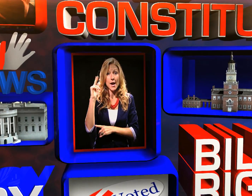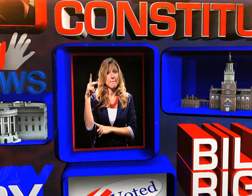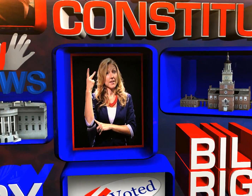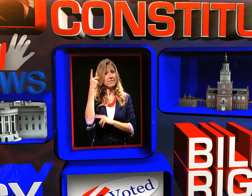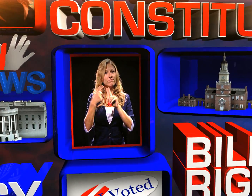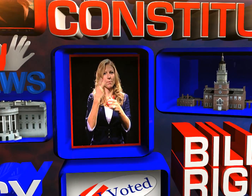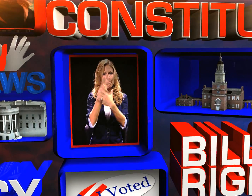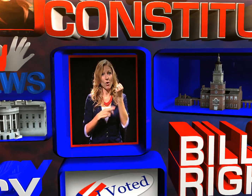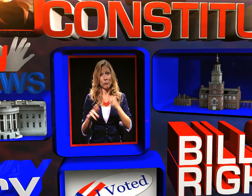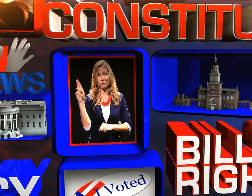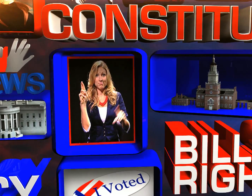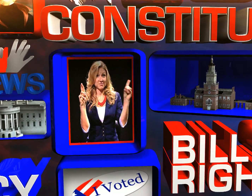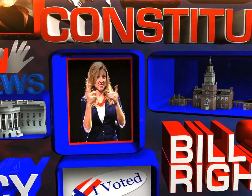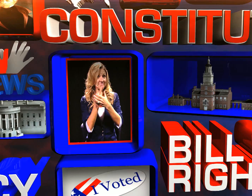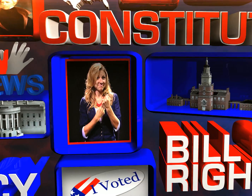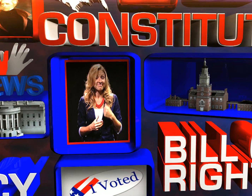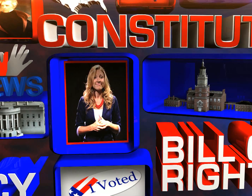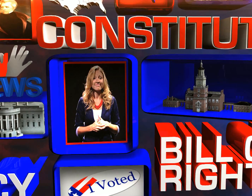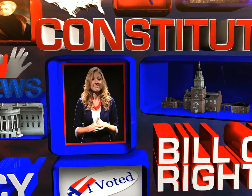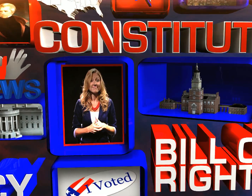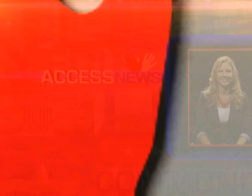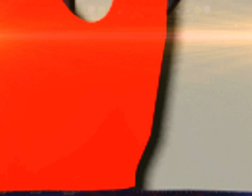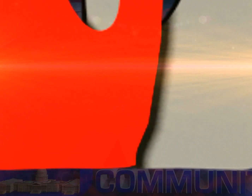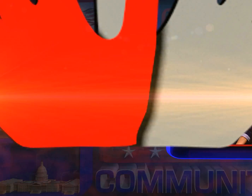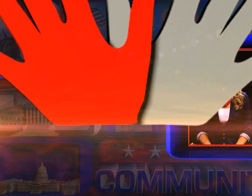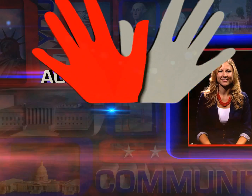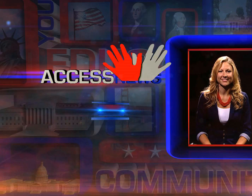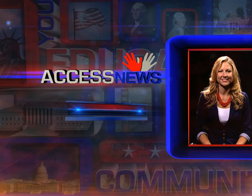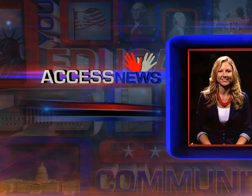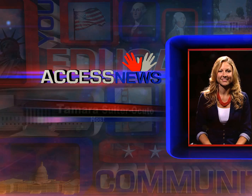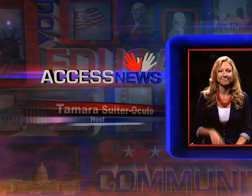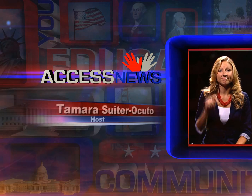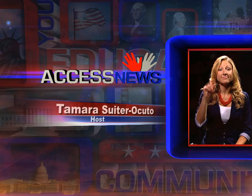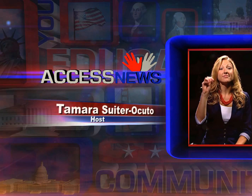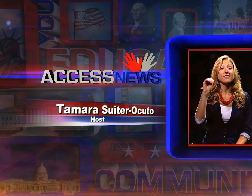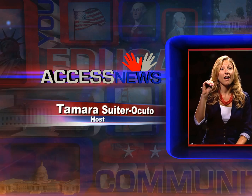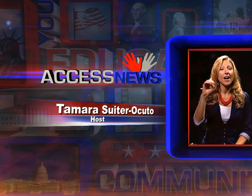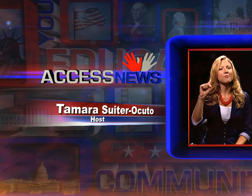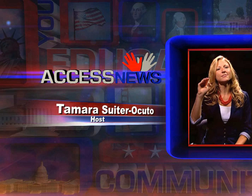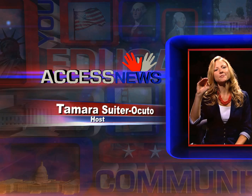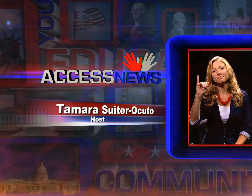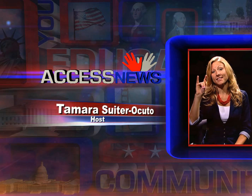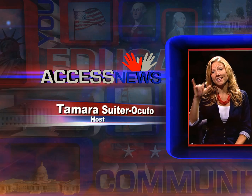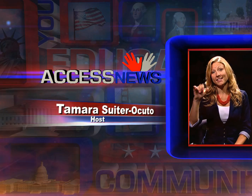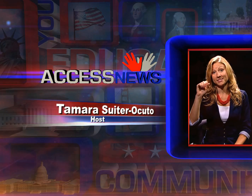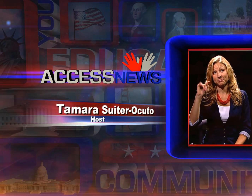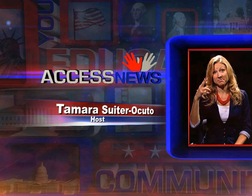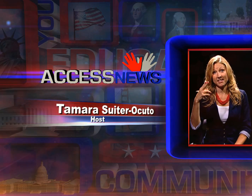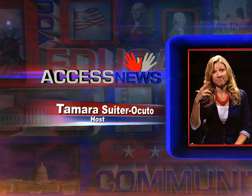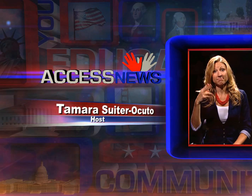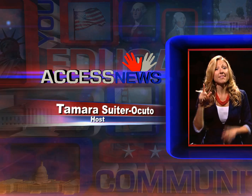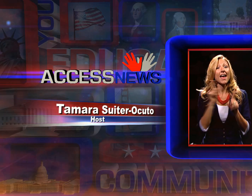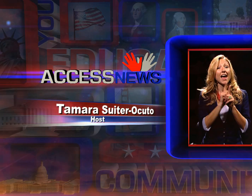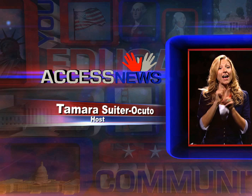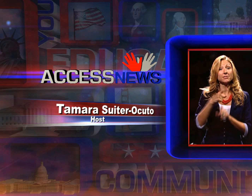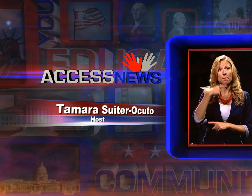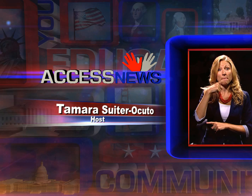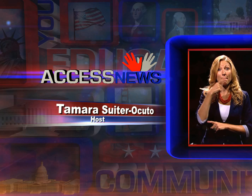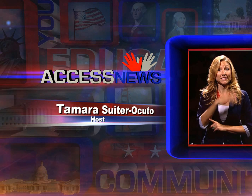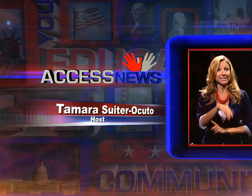AND POLITICIANS FROM BOTH SIDES OF THE AISLE. TOM SMITTY SMITH, AS A PUBLIC CITIZEN,